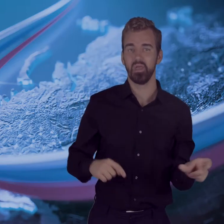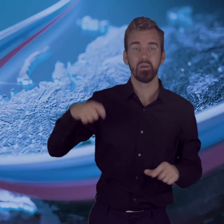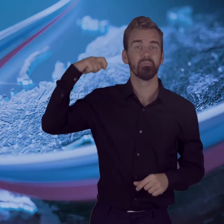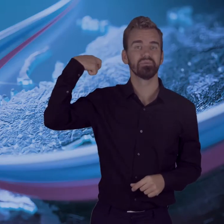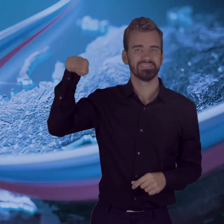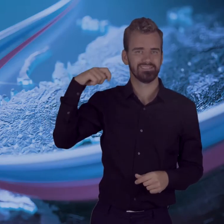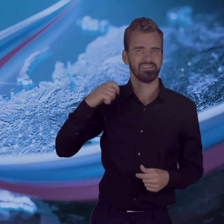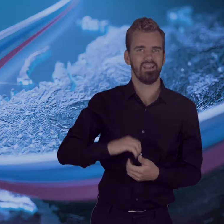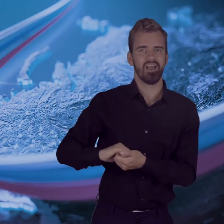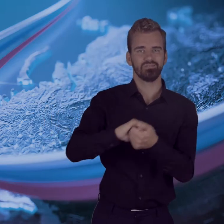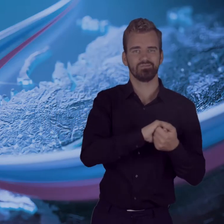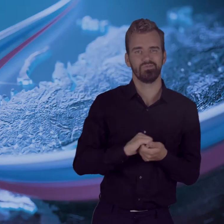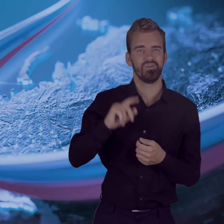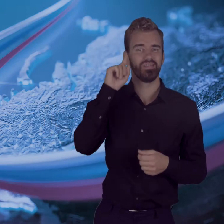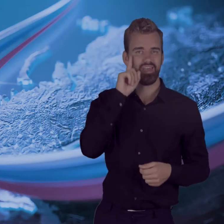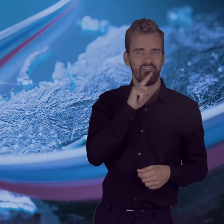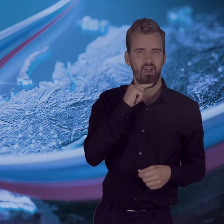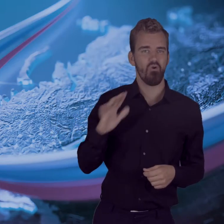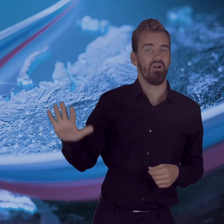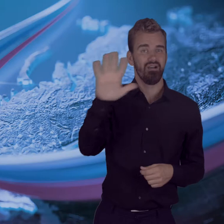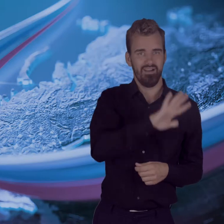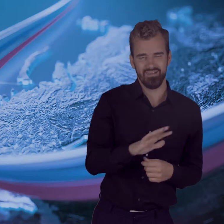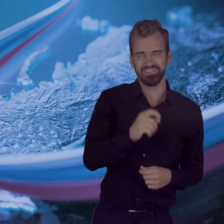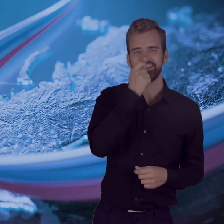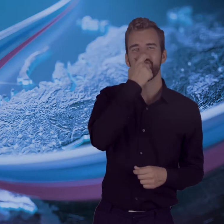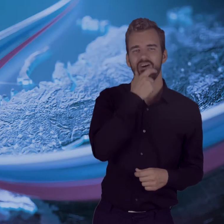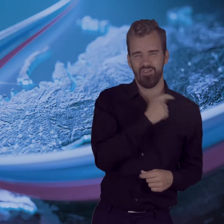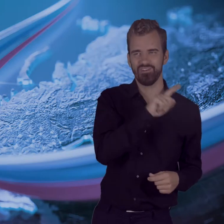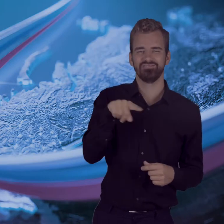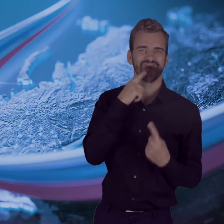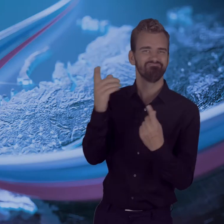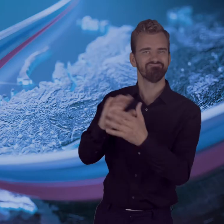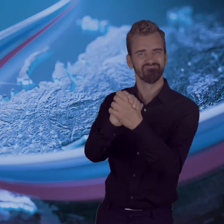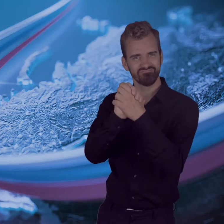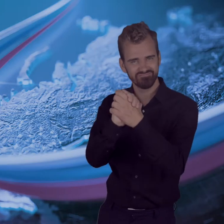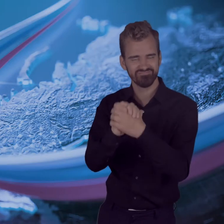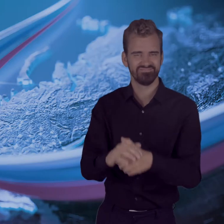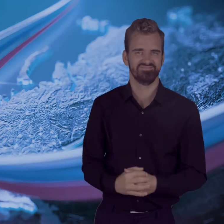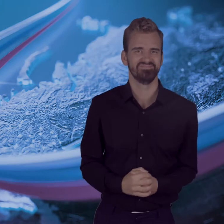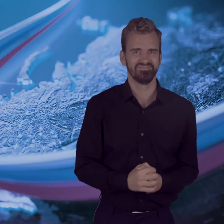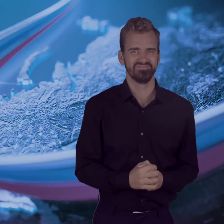in the ceremonial closing of the plein air.